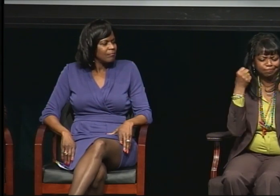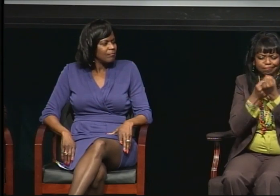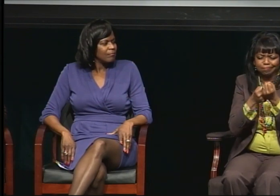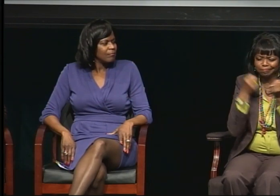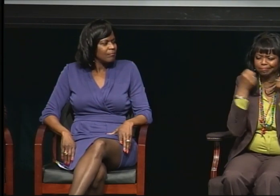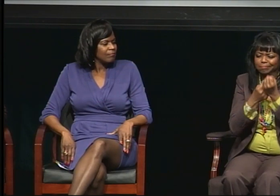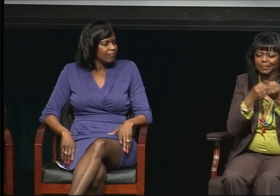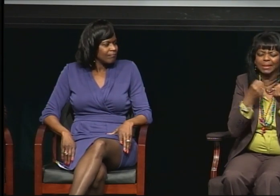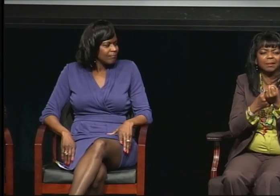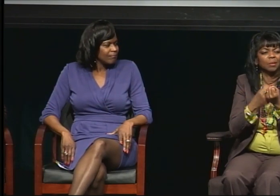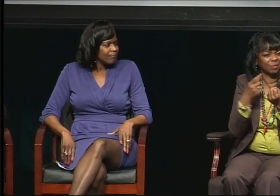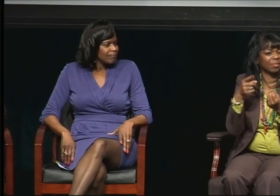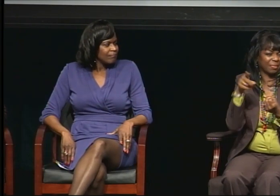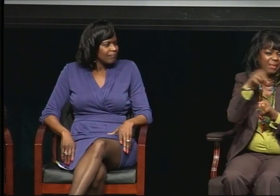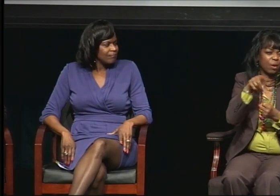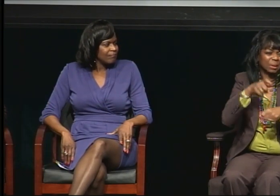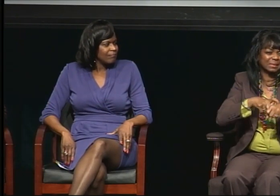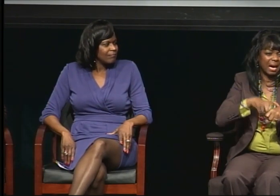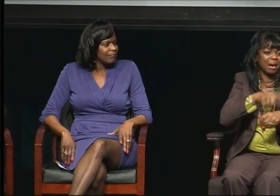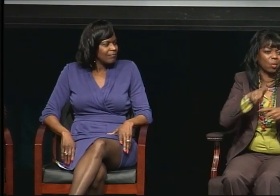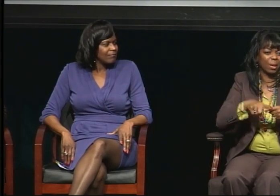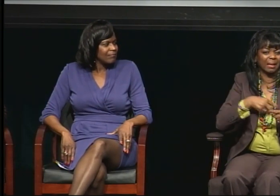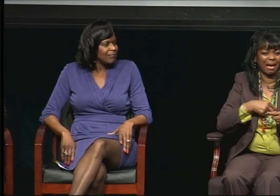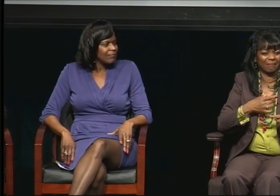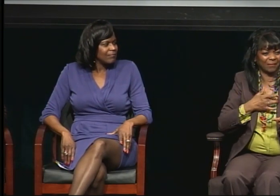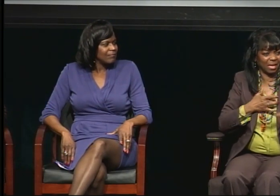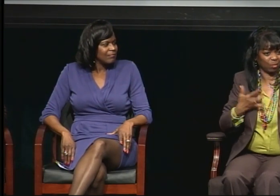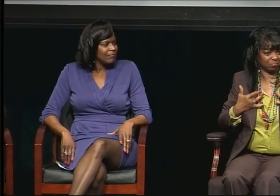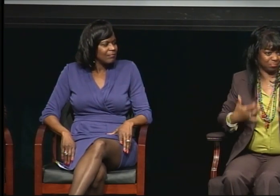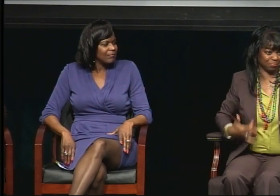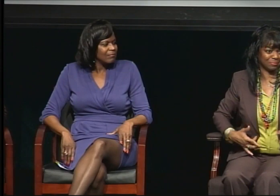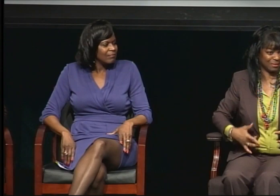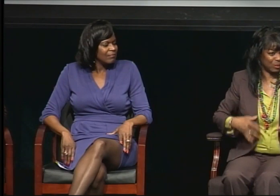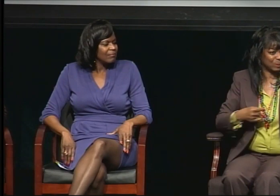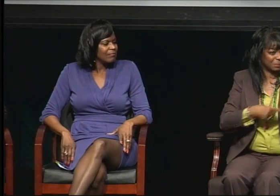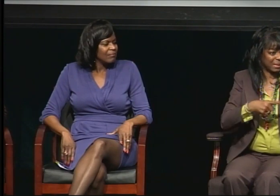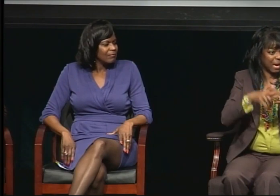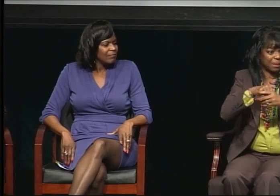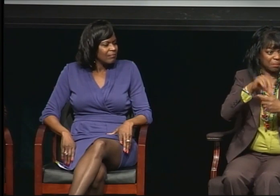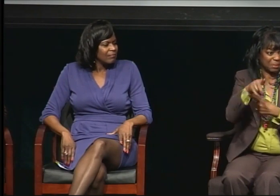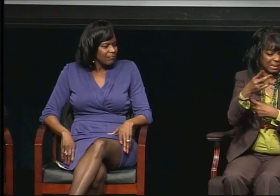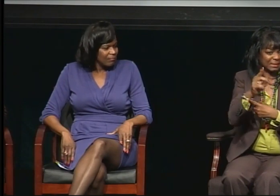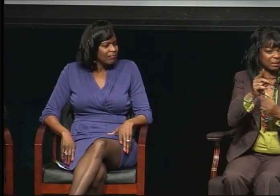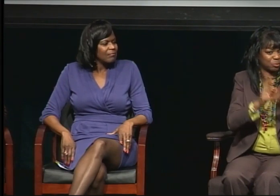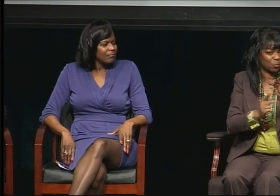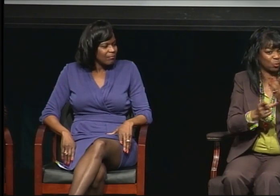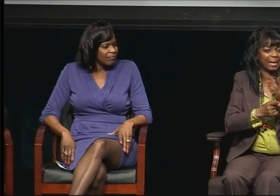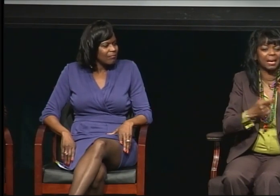there are times of sadness. There are times of discouragement when you don't feel like you can accomplish that.